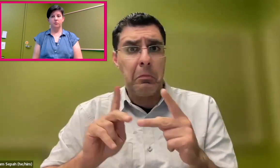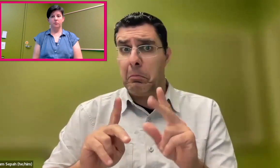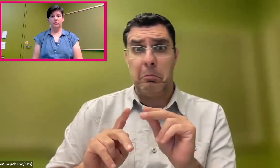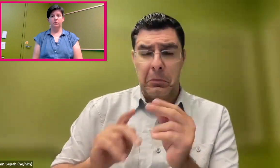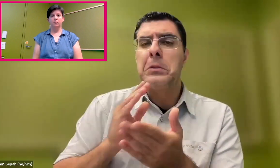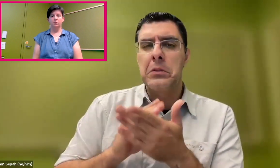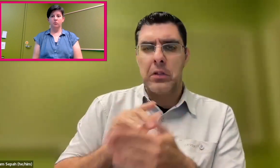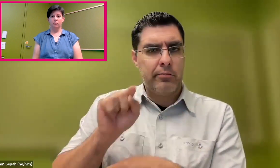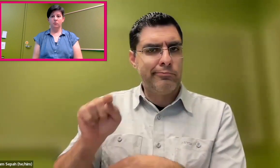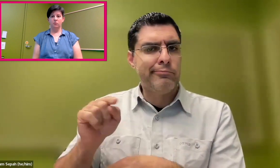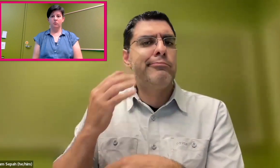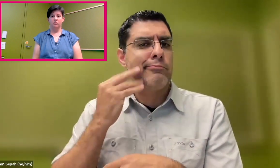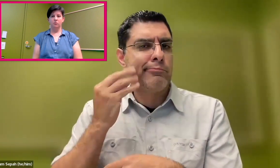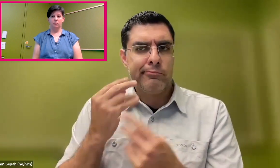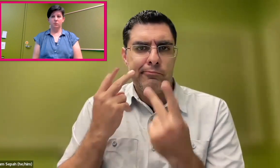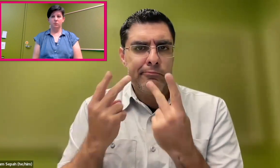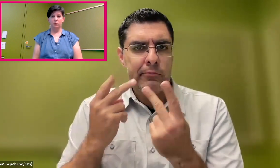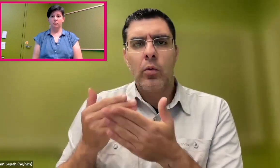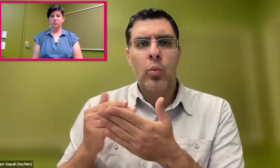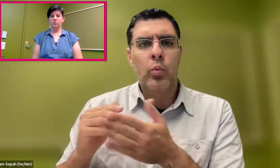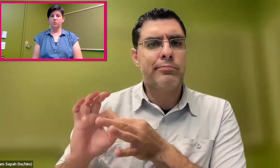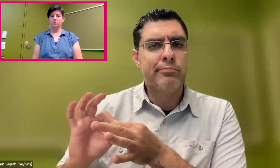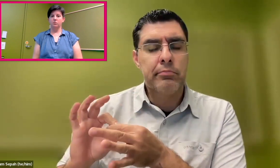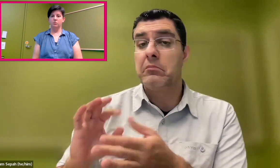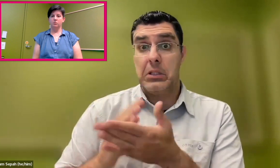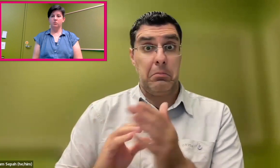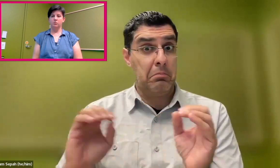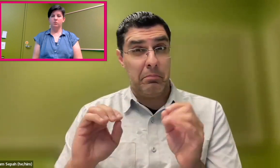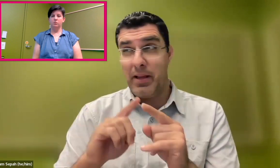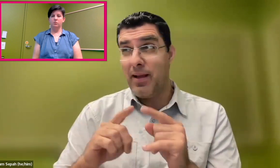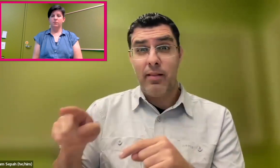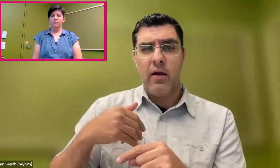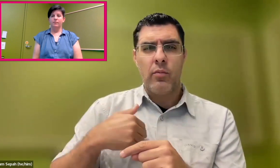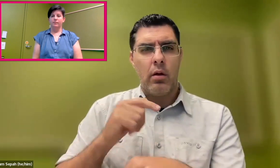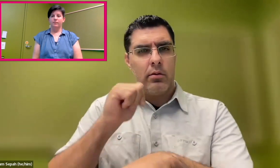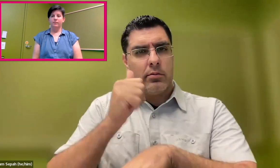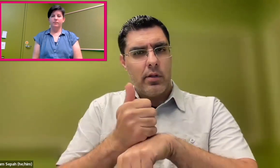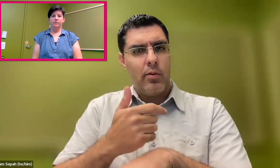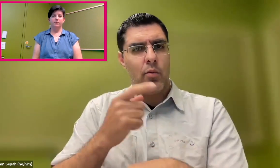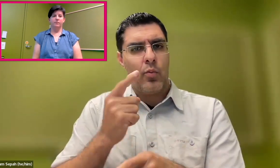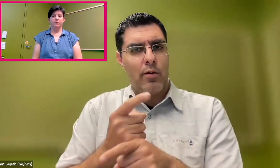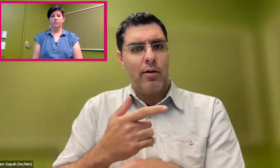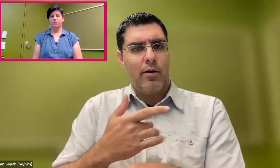have not lived the deaf and hard-of-hearing experience, but have close relationships to those people-- or sometimes don't.